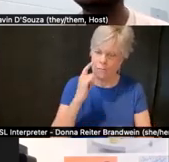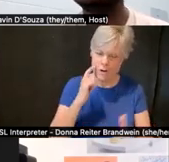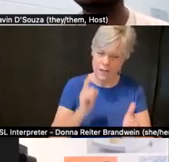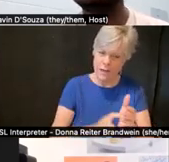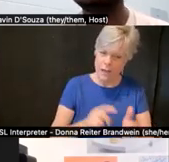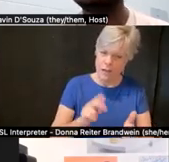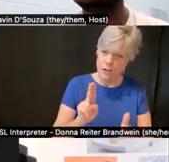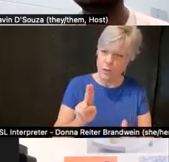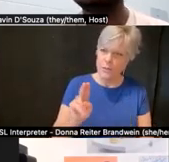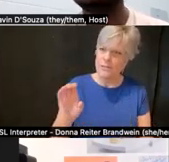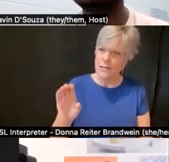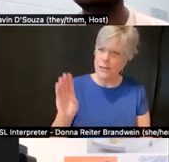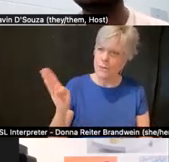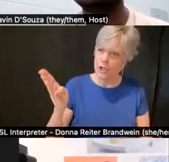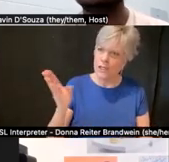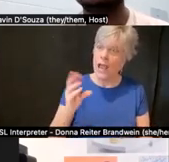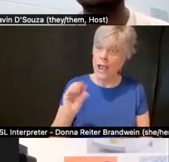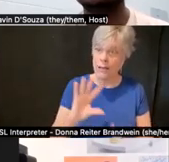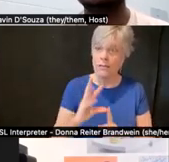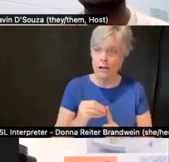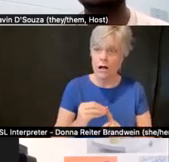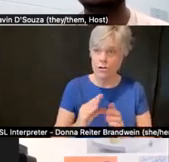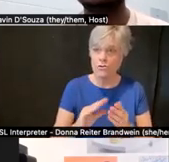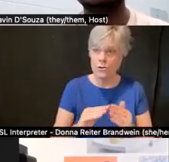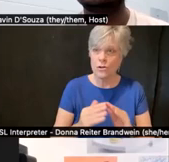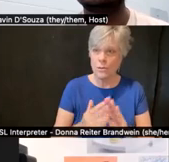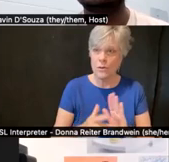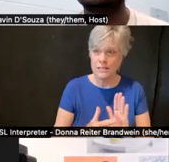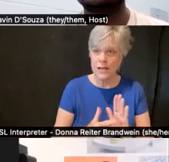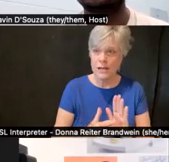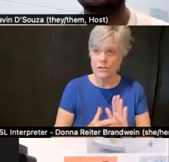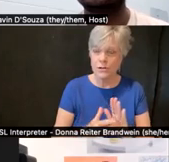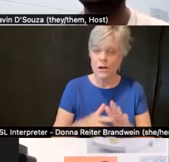and the Disability Cultural Community Center sits